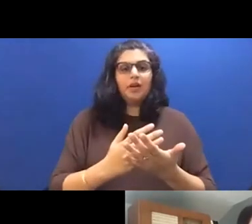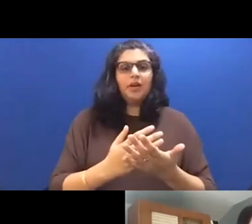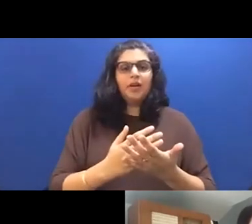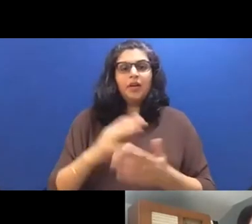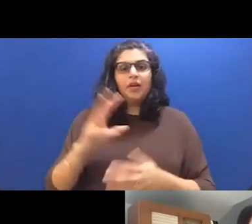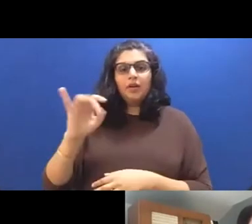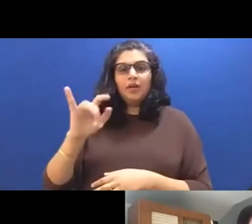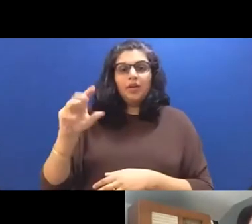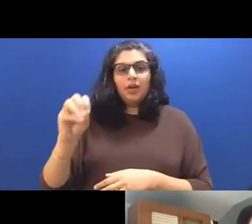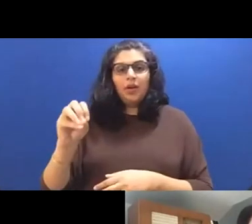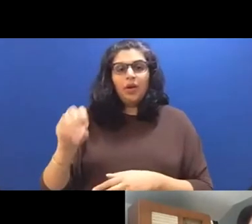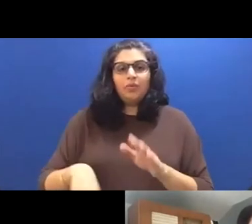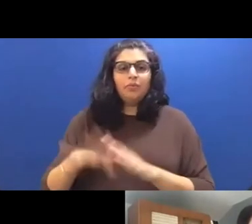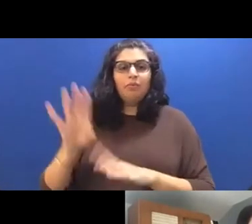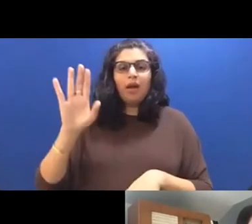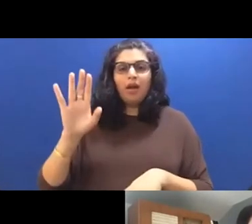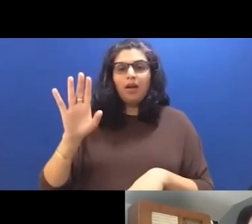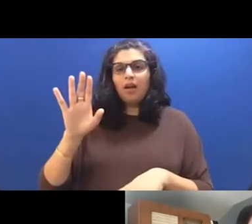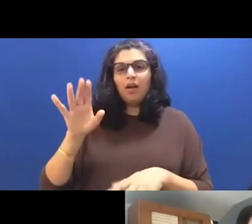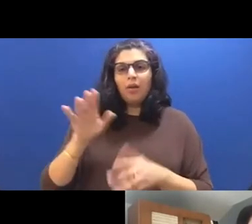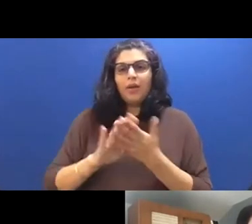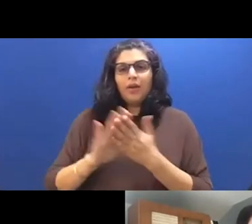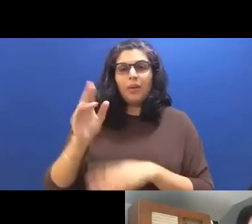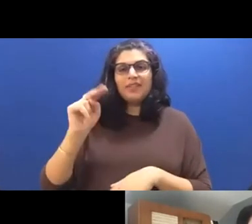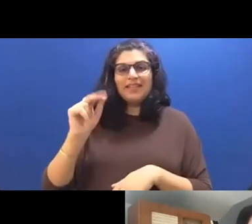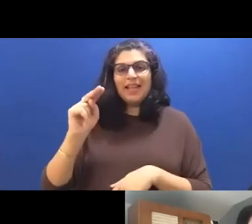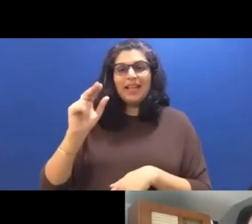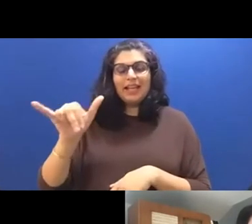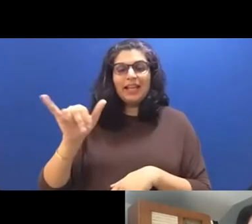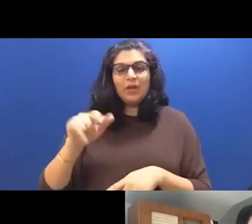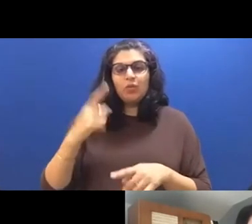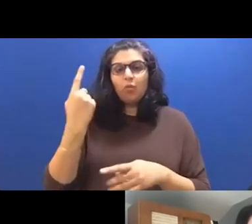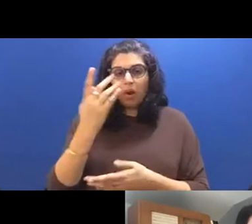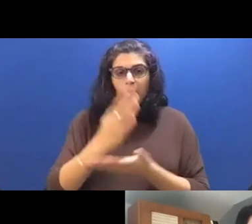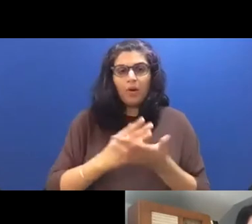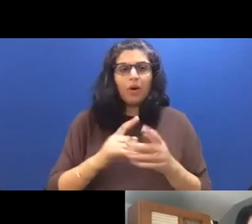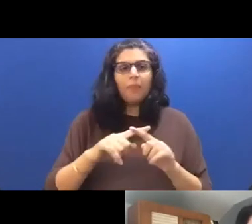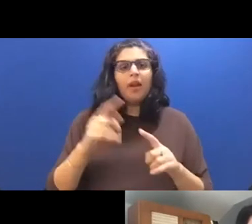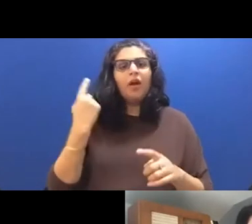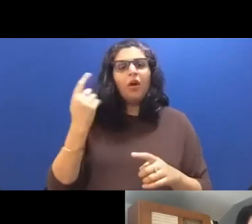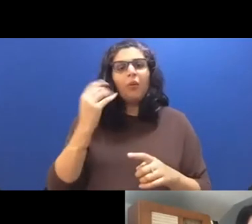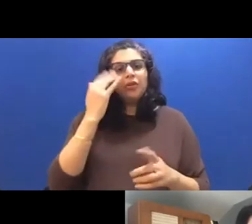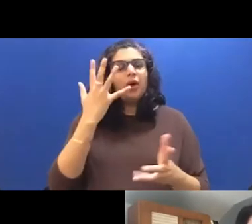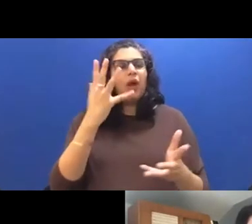just one part of the story. But I always knew that I wanted to visit her in different times